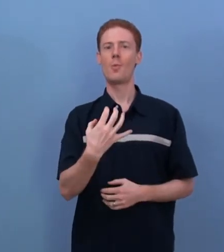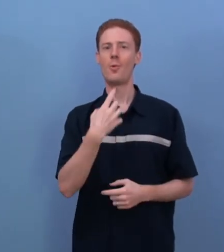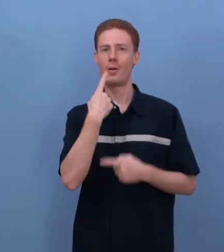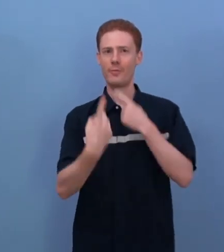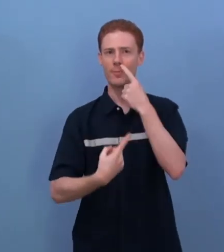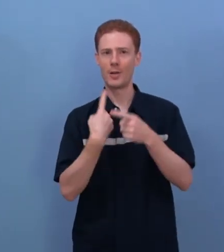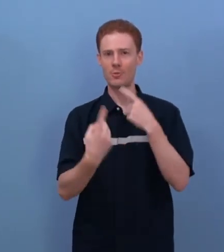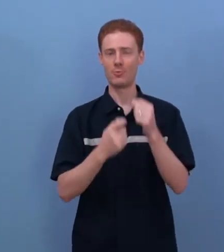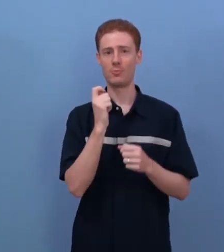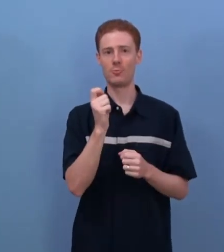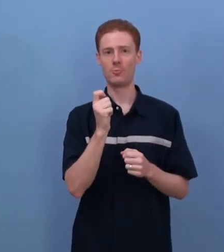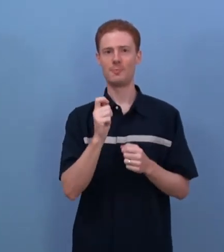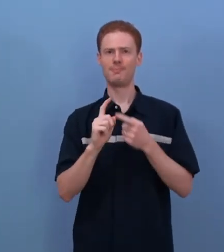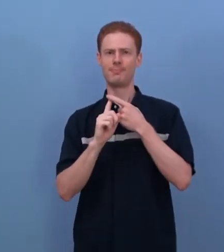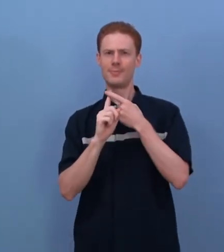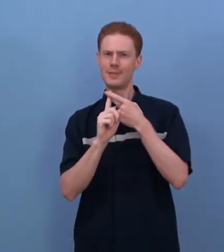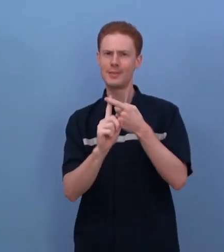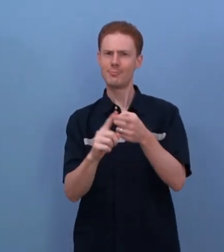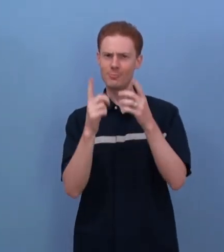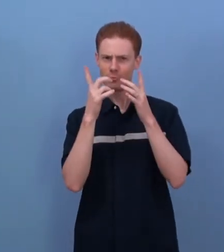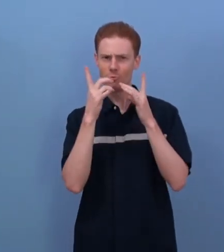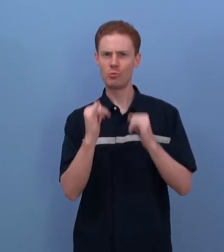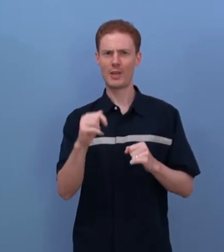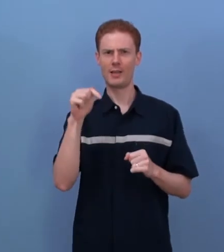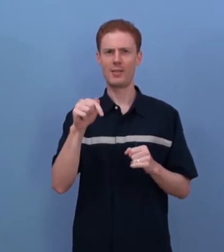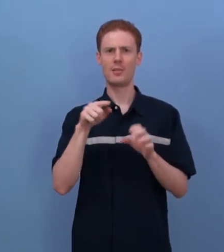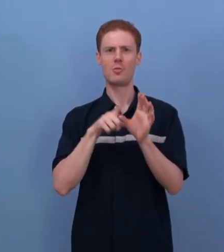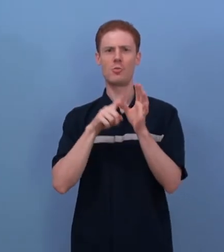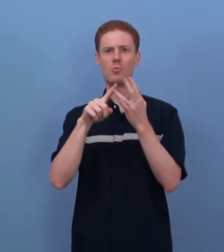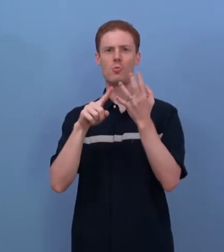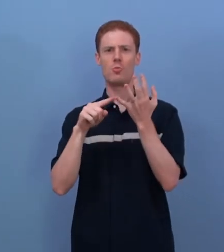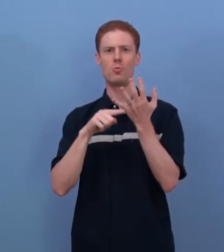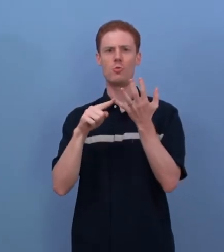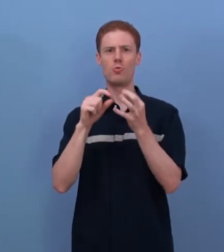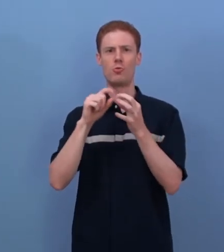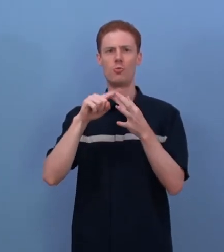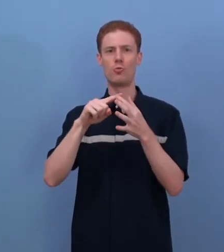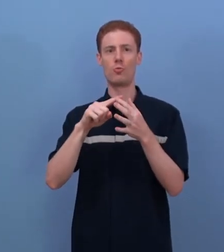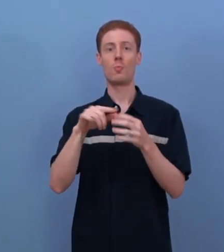More information will be provided soon. Keep checking this youtube,